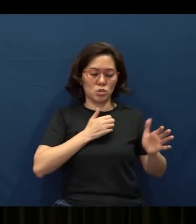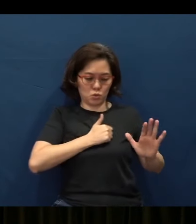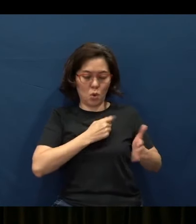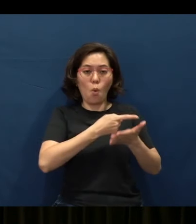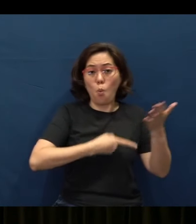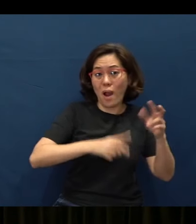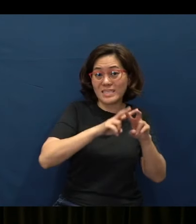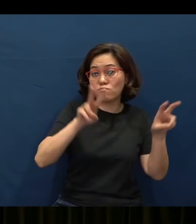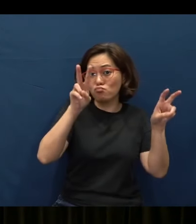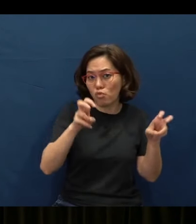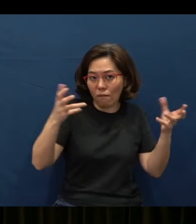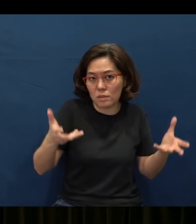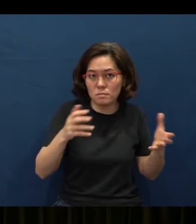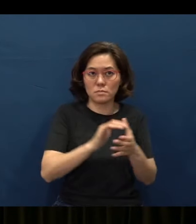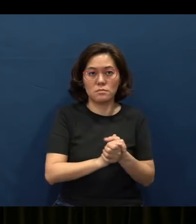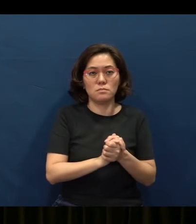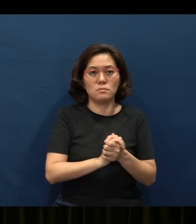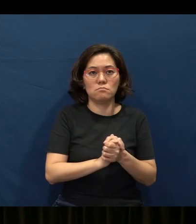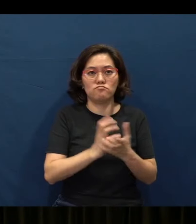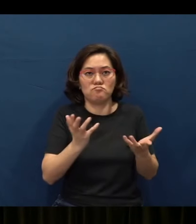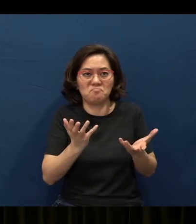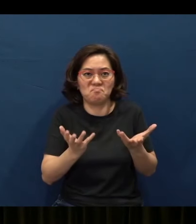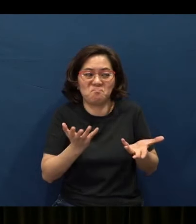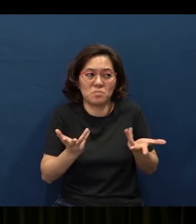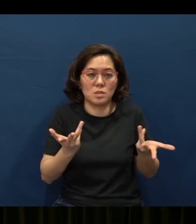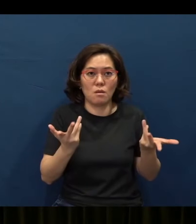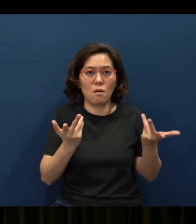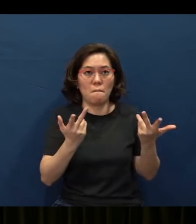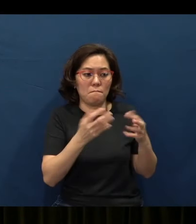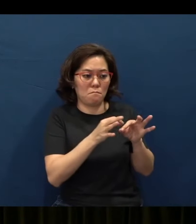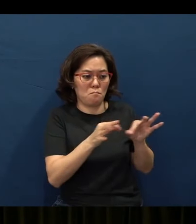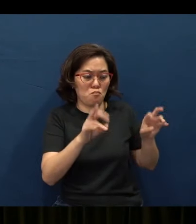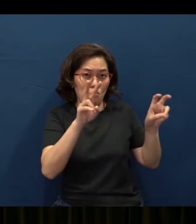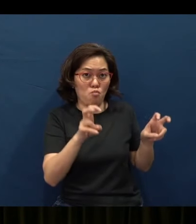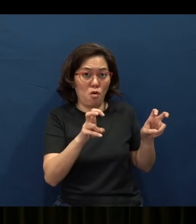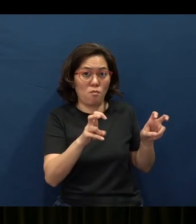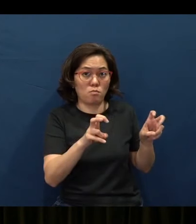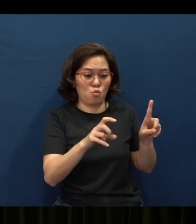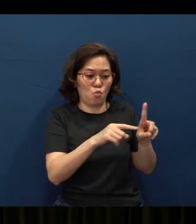Well, Proverbs chapter 1 verse 1 opens with this: